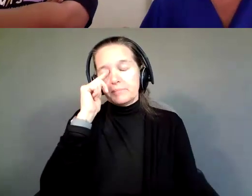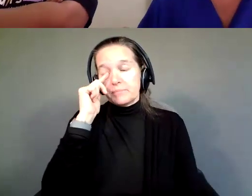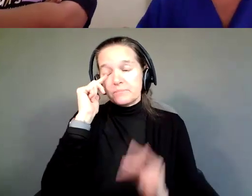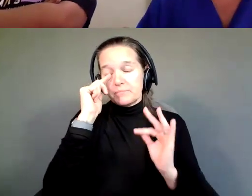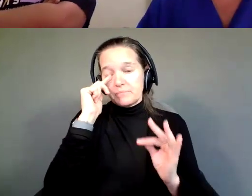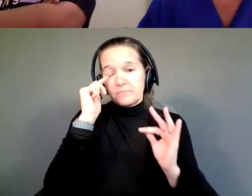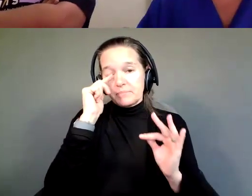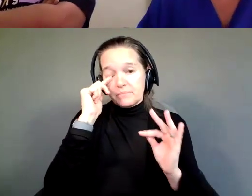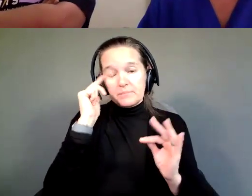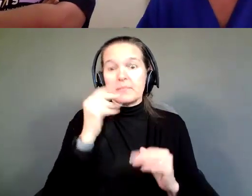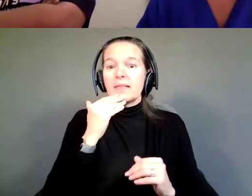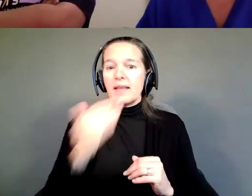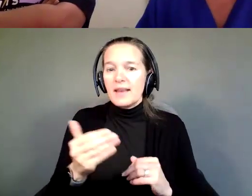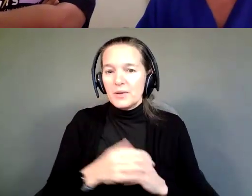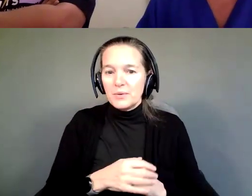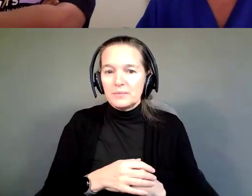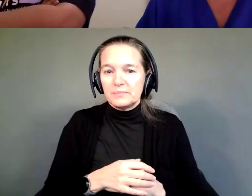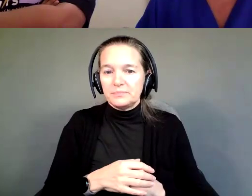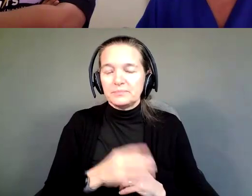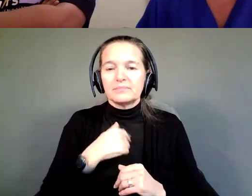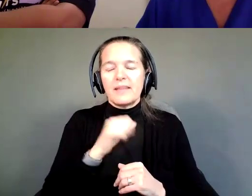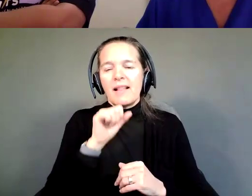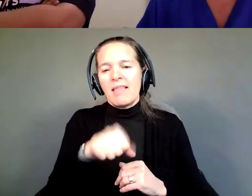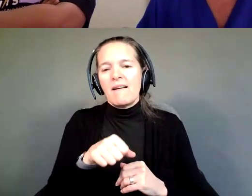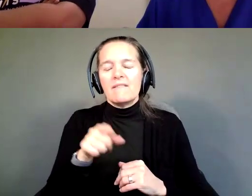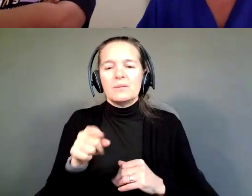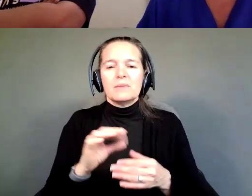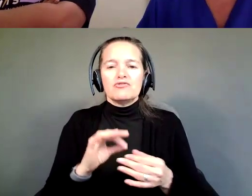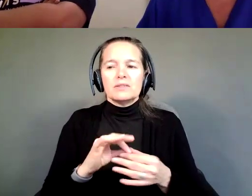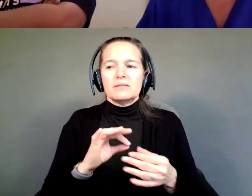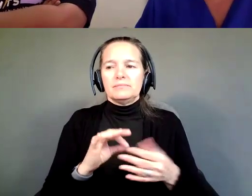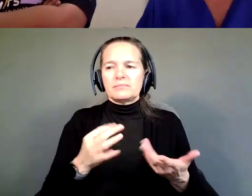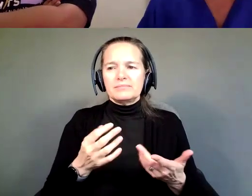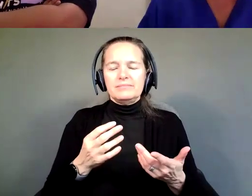I love that you mentioned being realistic about what you can do, what you're great at,